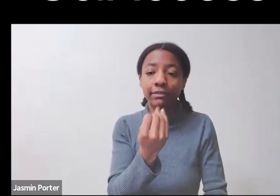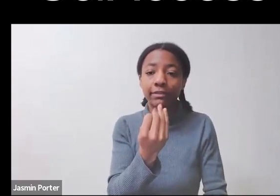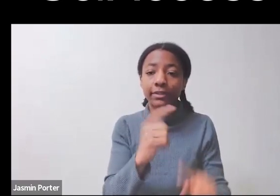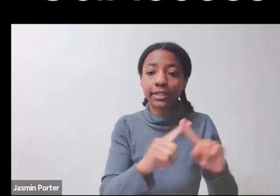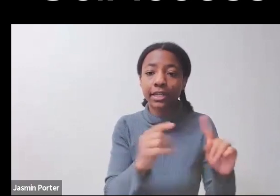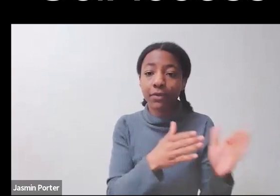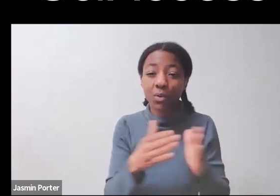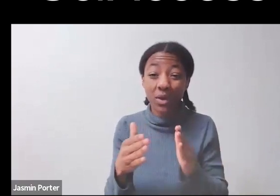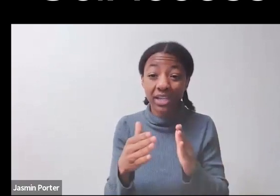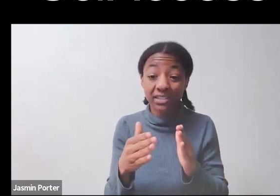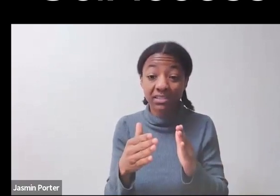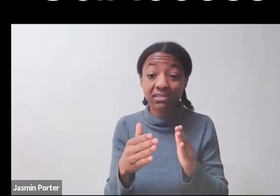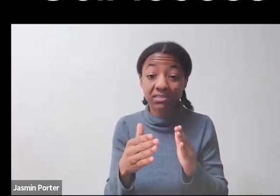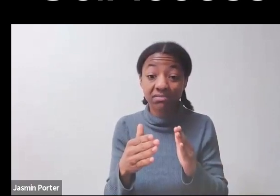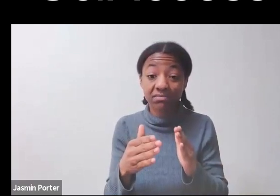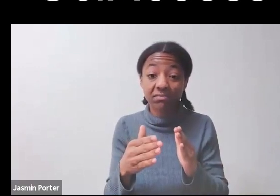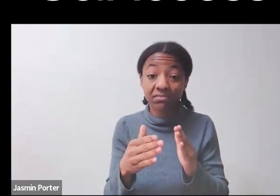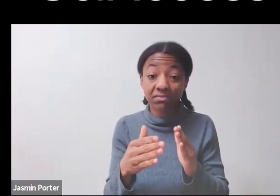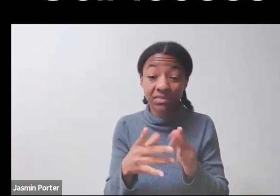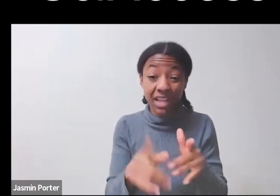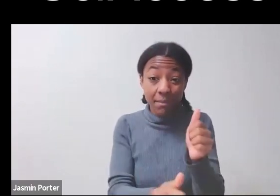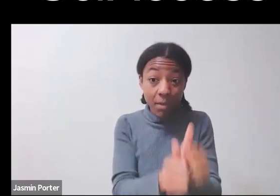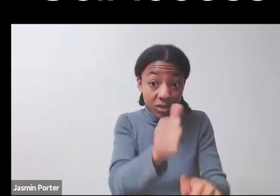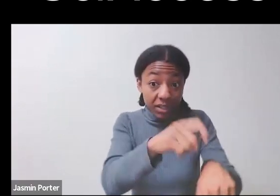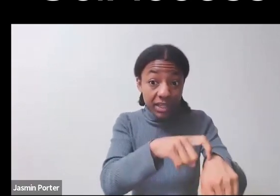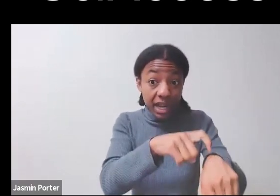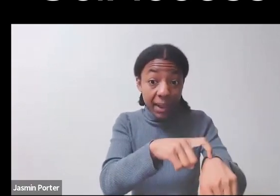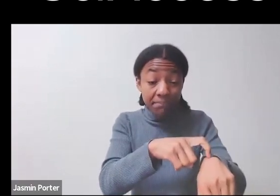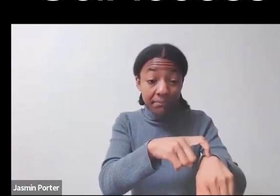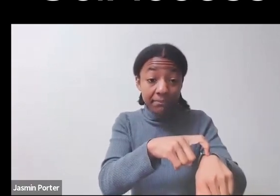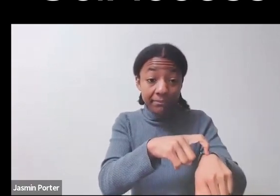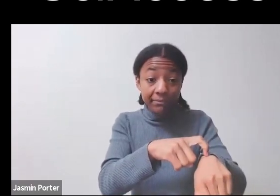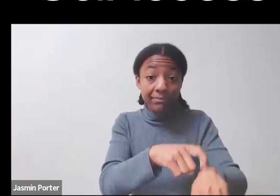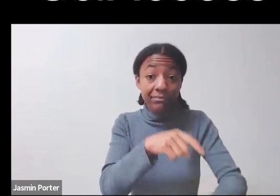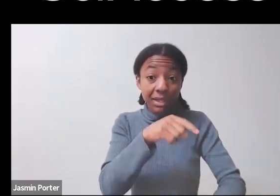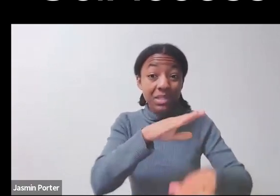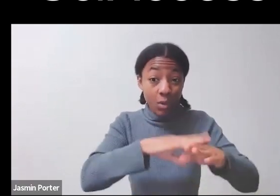Luckily Roy and Portia received over $240,